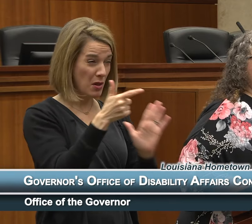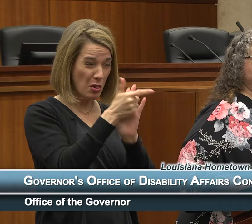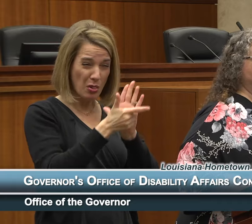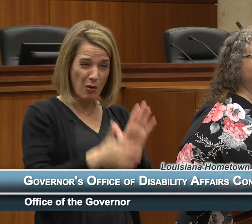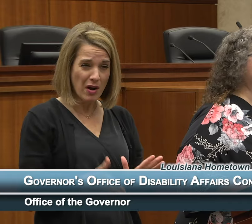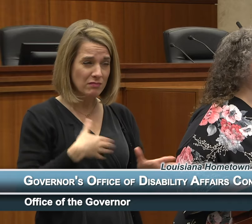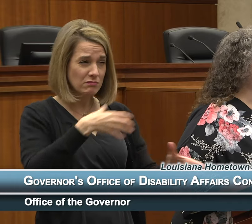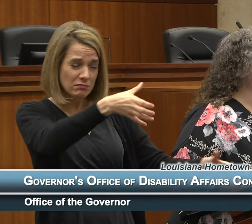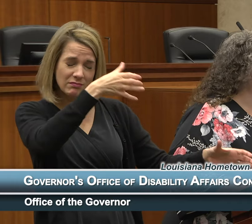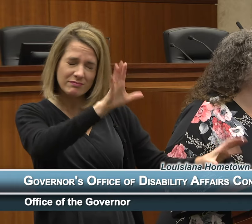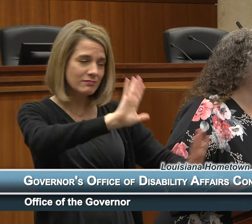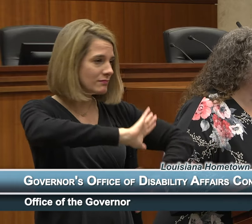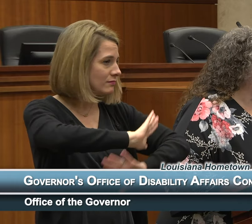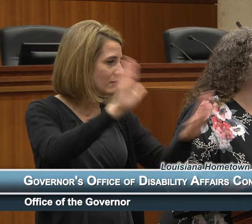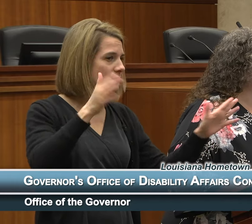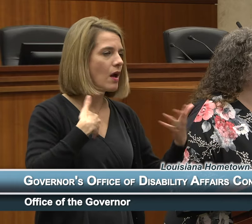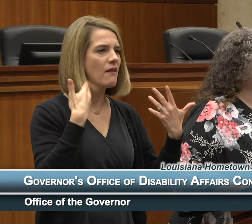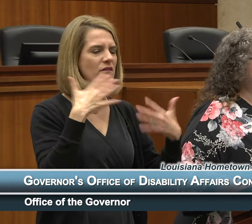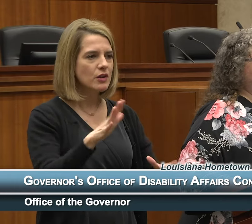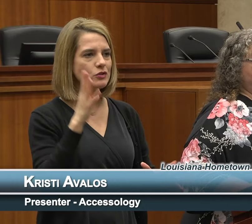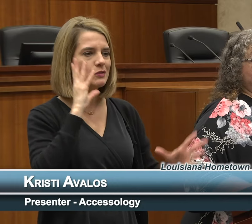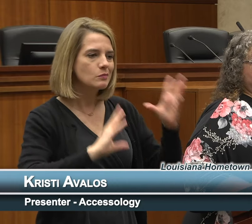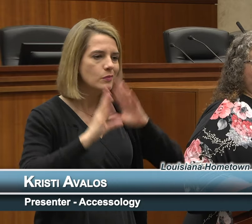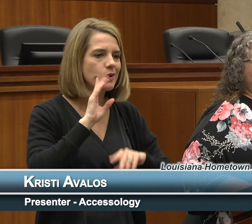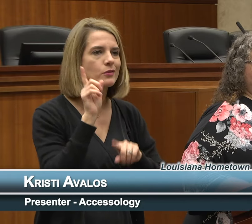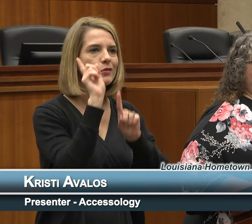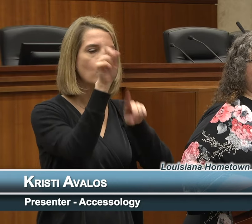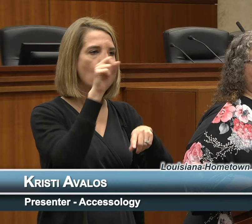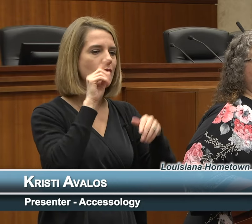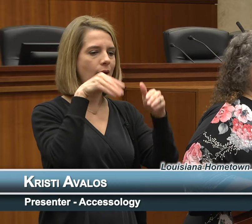been doing expert witnessing on access related cases all around the country for